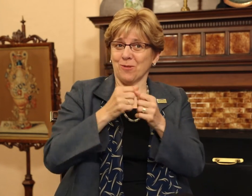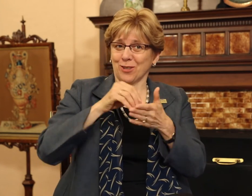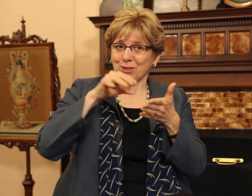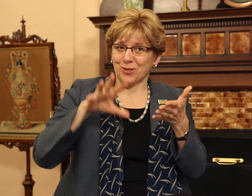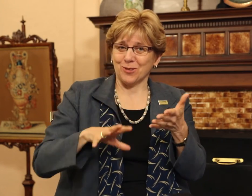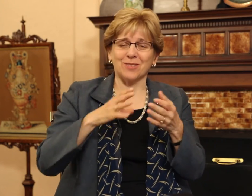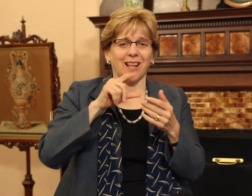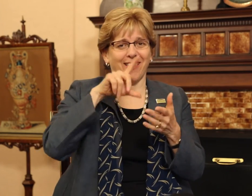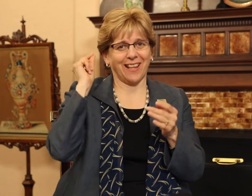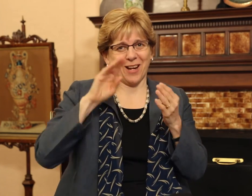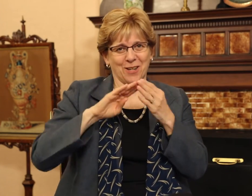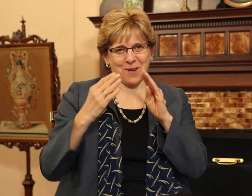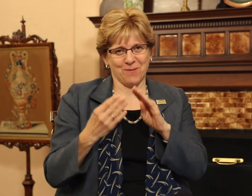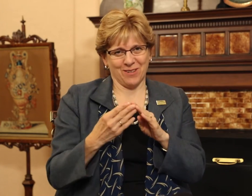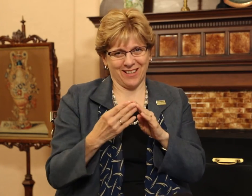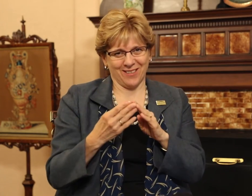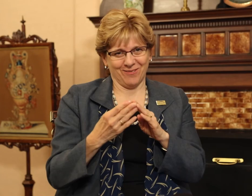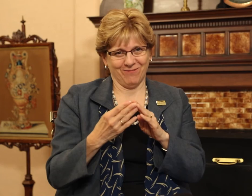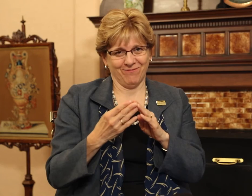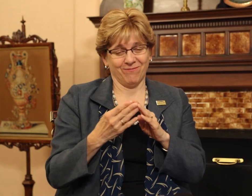where he talked with students and the community.